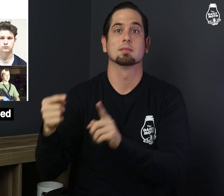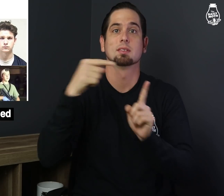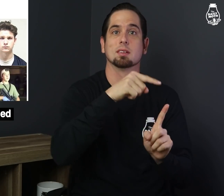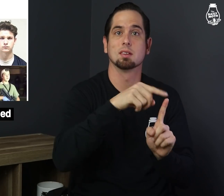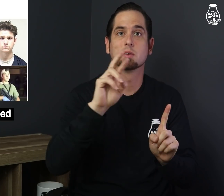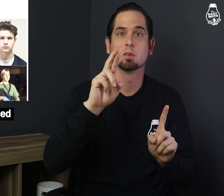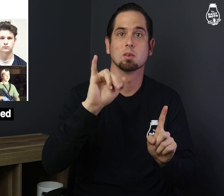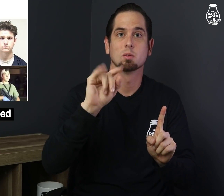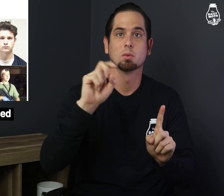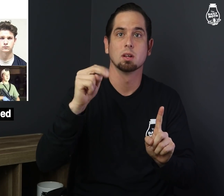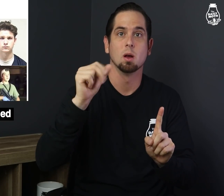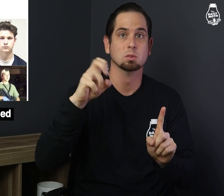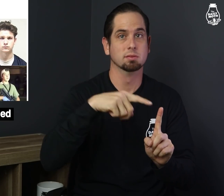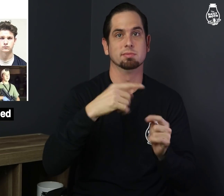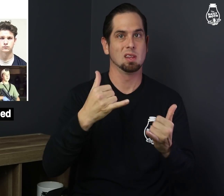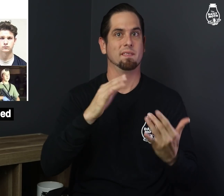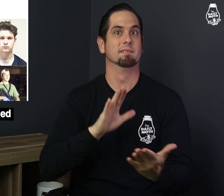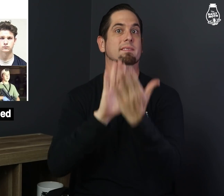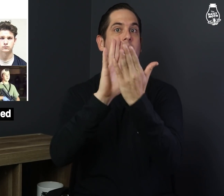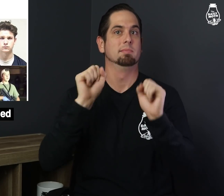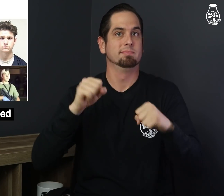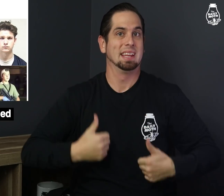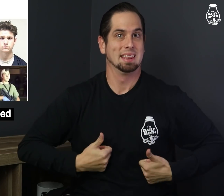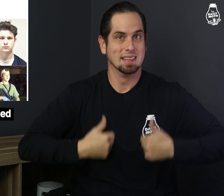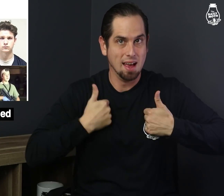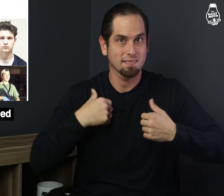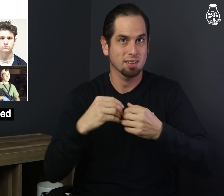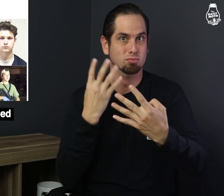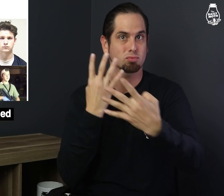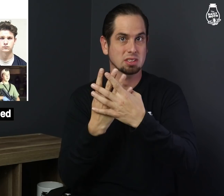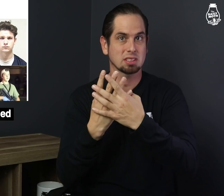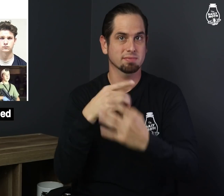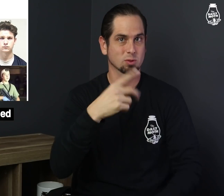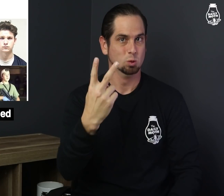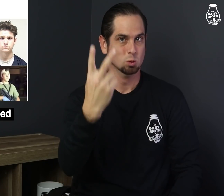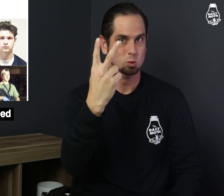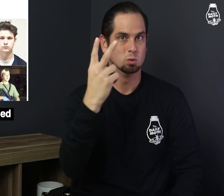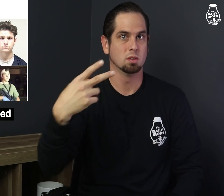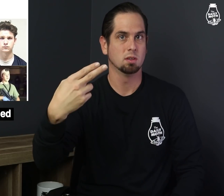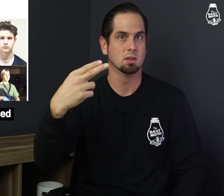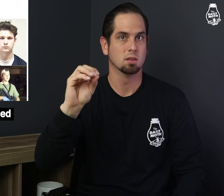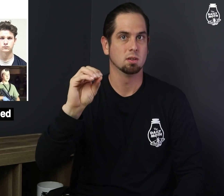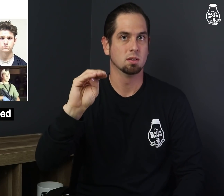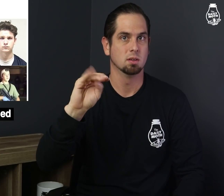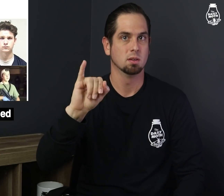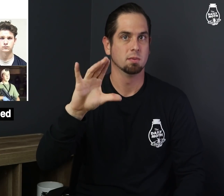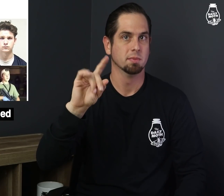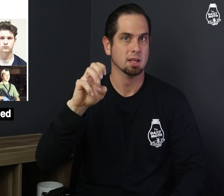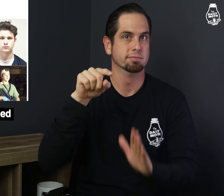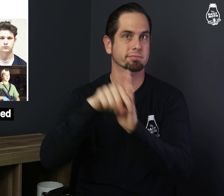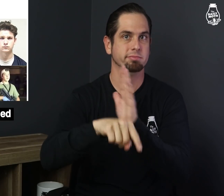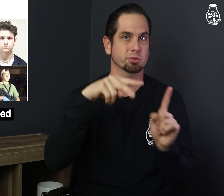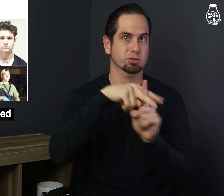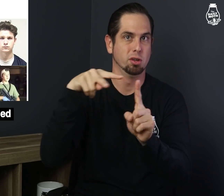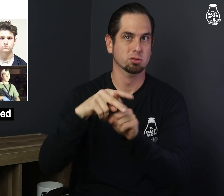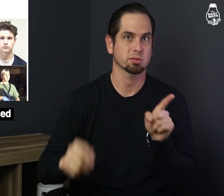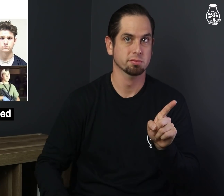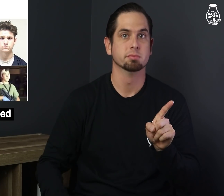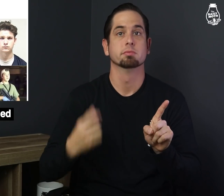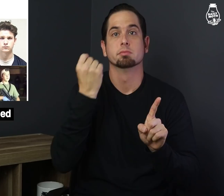Rittenhouse faces life in prison on two homicide charges.